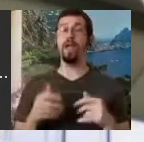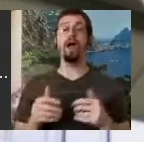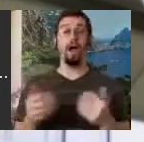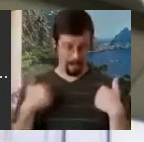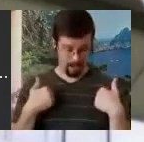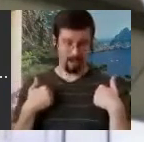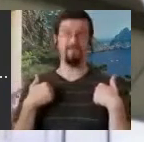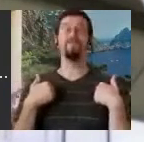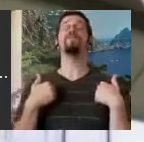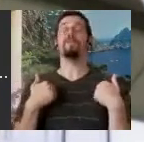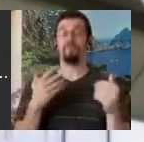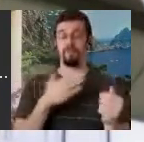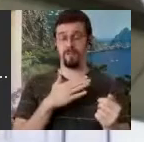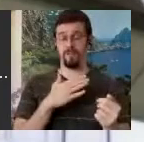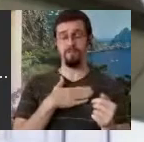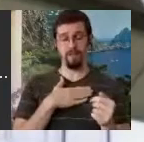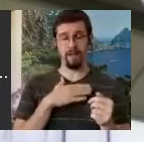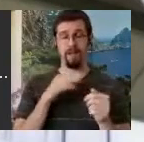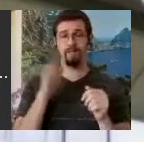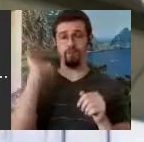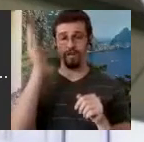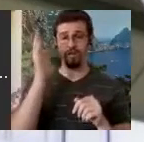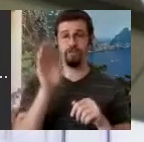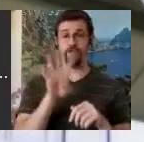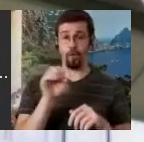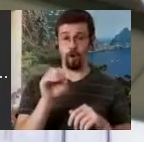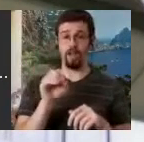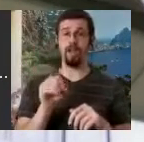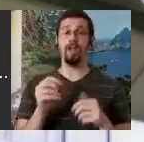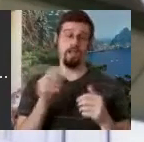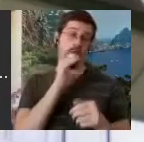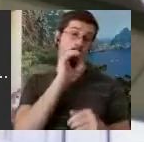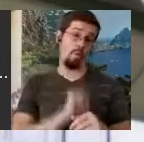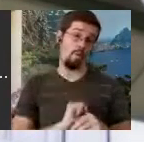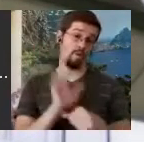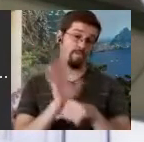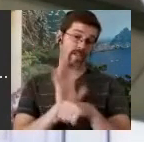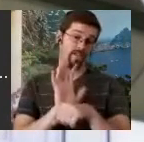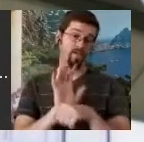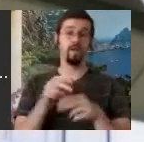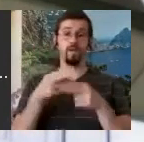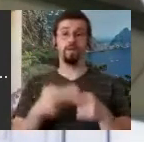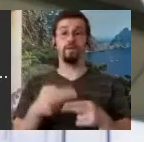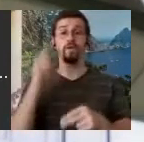40-page that is an old video called "Deaf Perspectives on SignWriting, The History